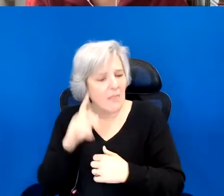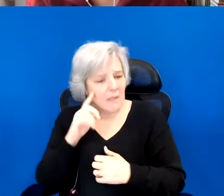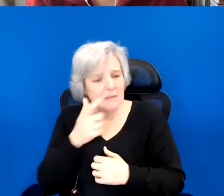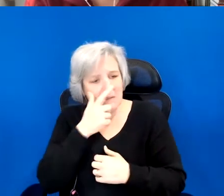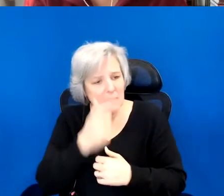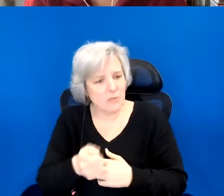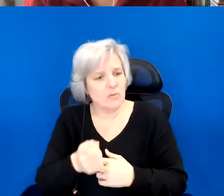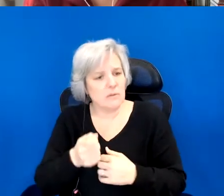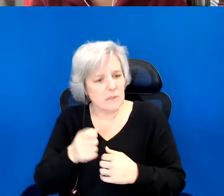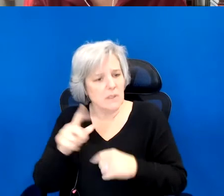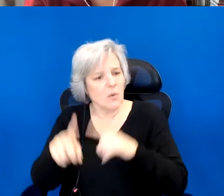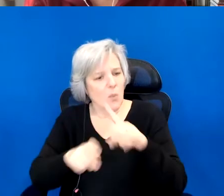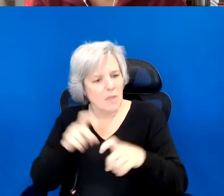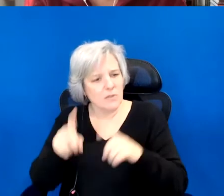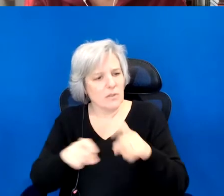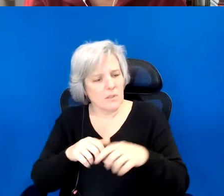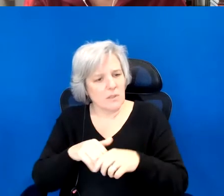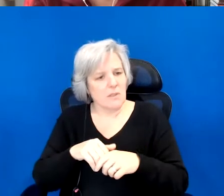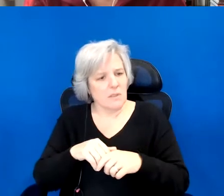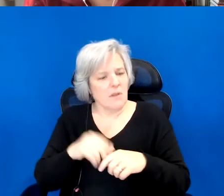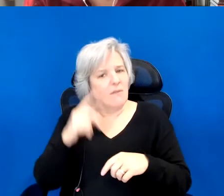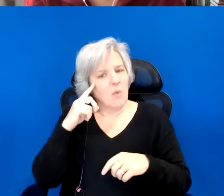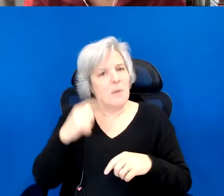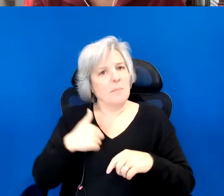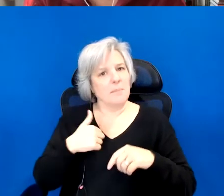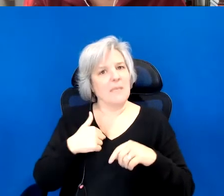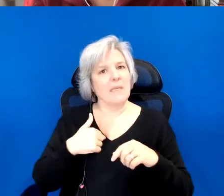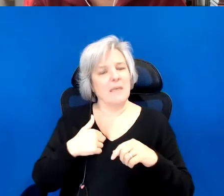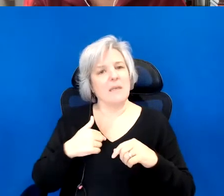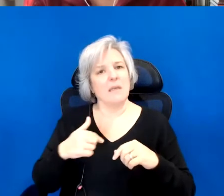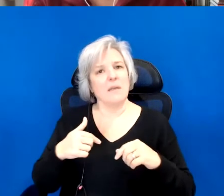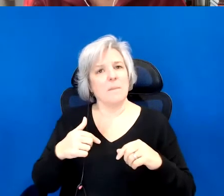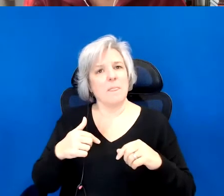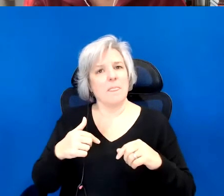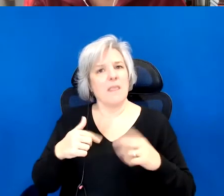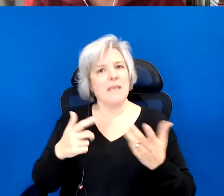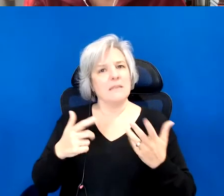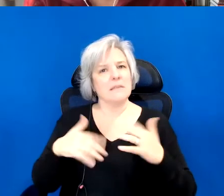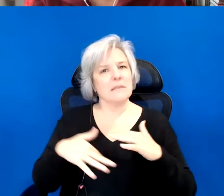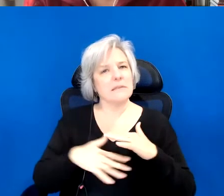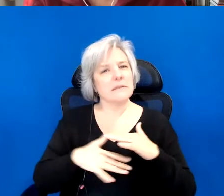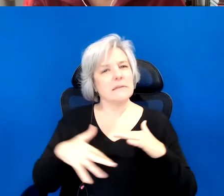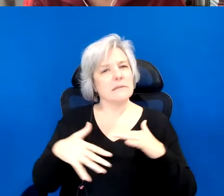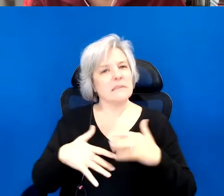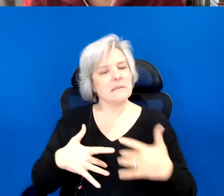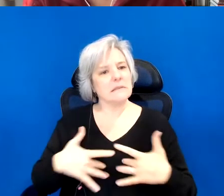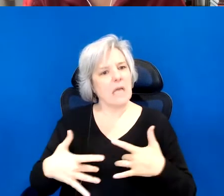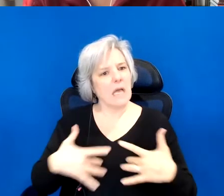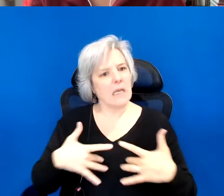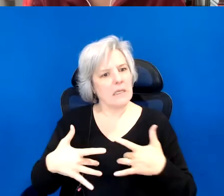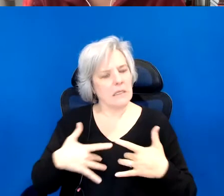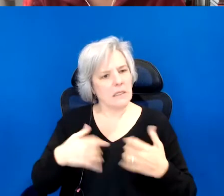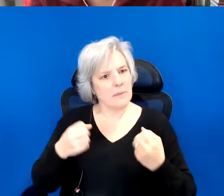But it is one that for me is the sort of underlying anxiety that Natalie is describing.